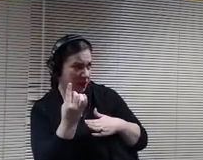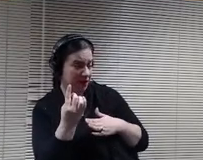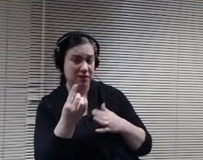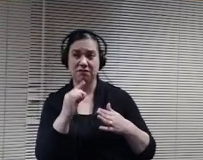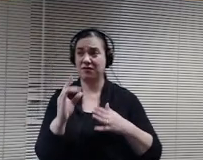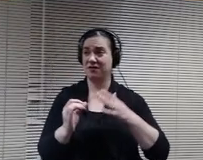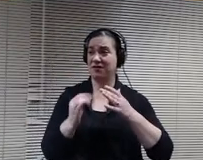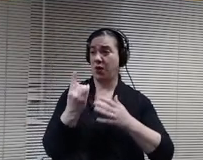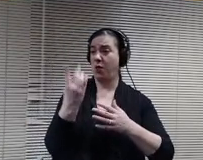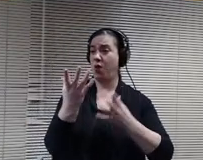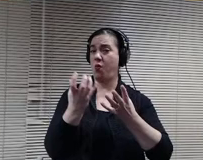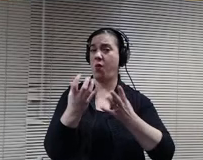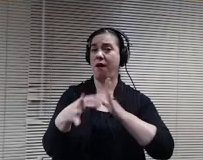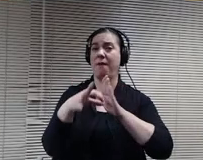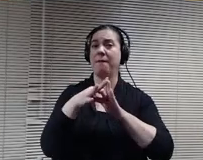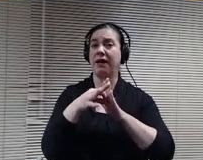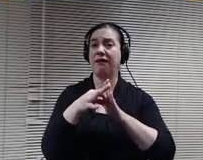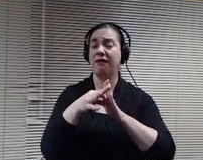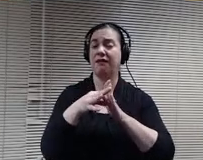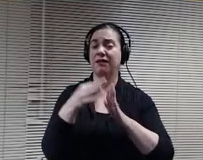For Vice Chair or we can come back to that.